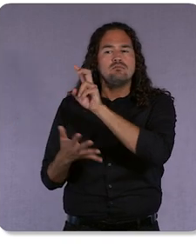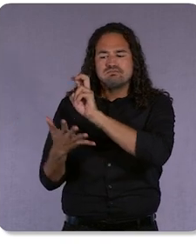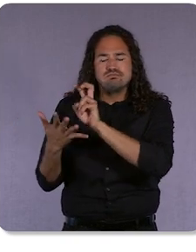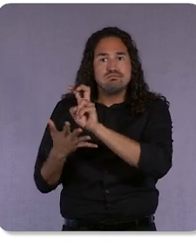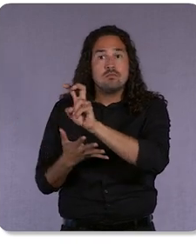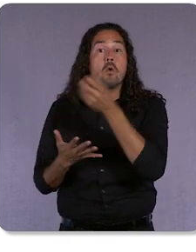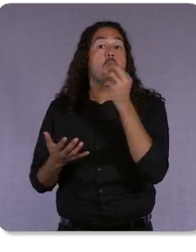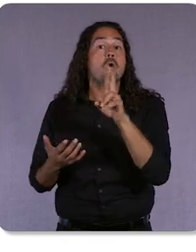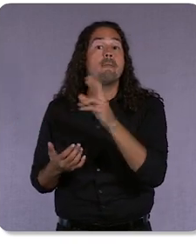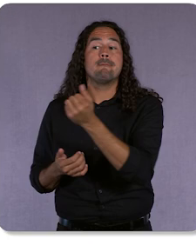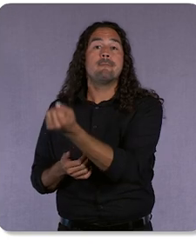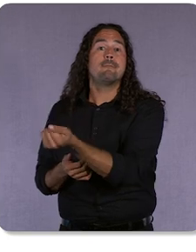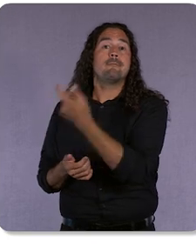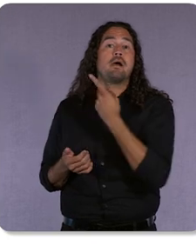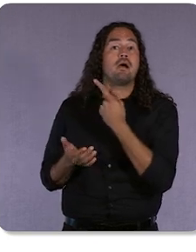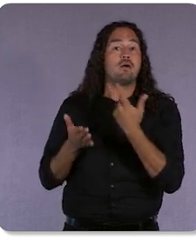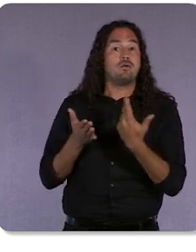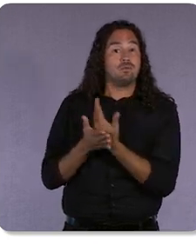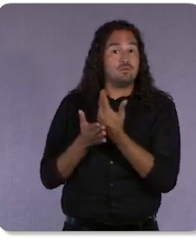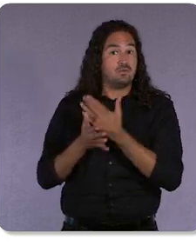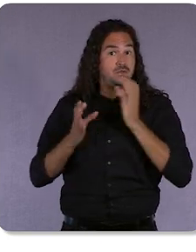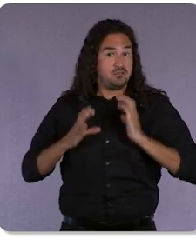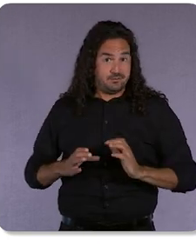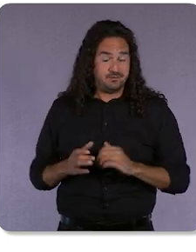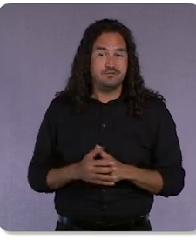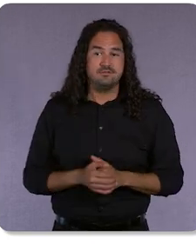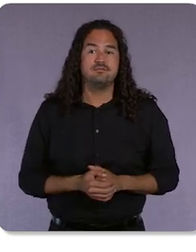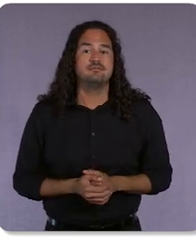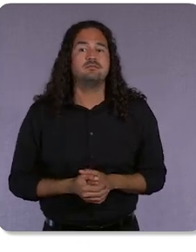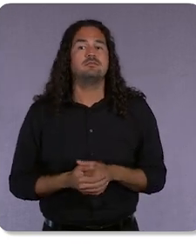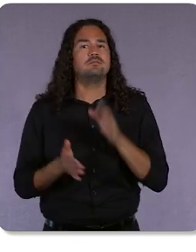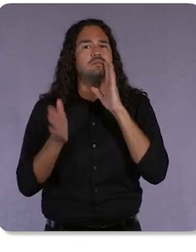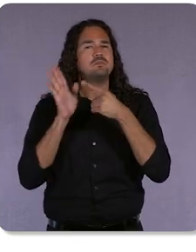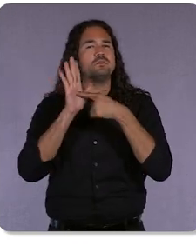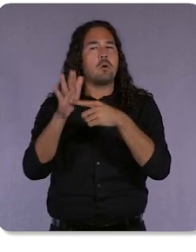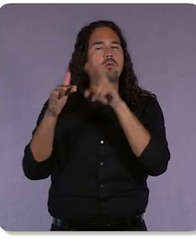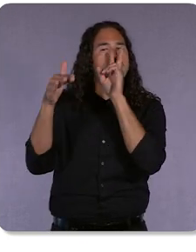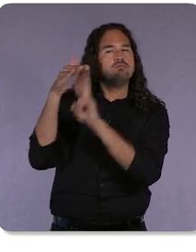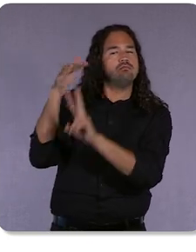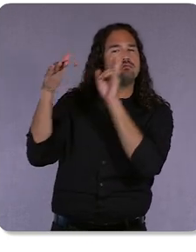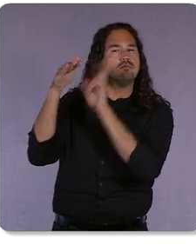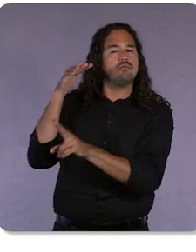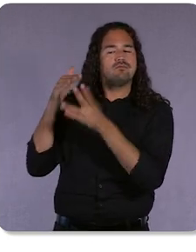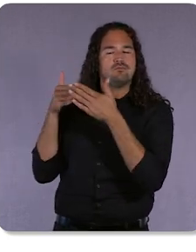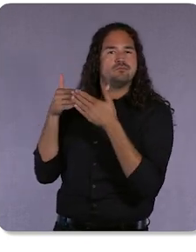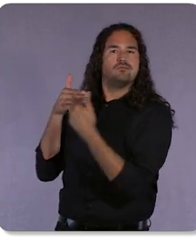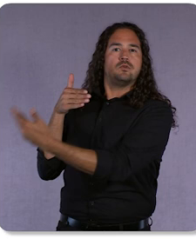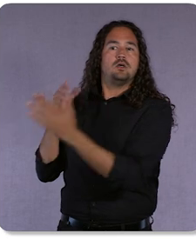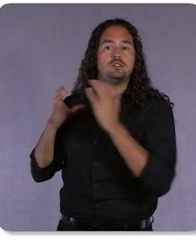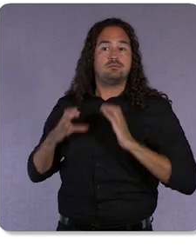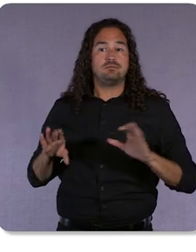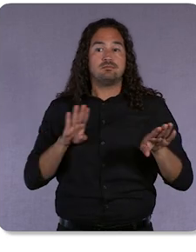It will even show you predictions about future customer behavior and what their value will be to your business over time.